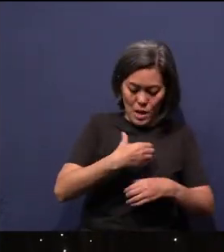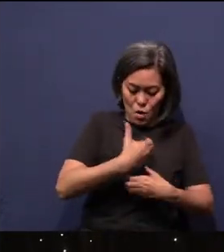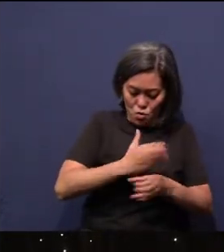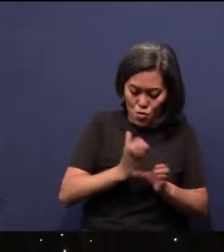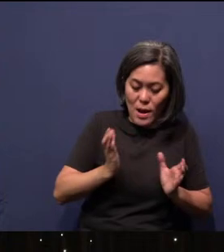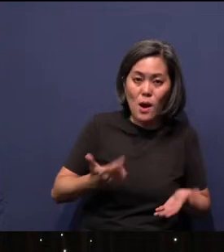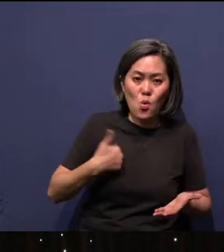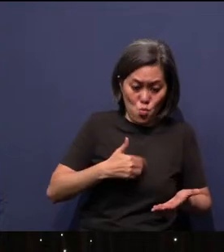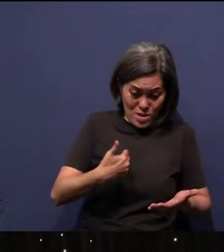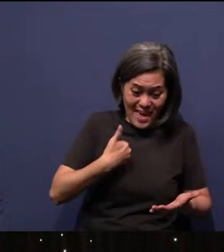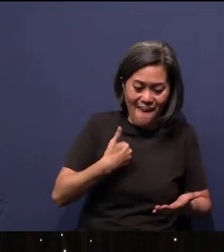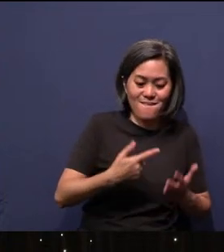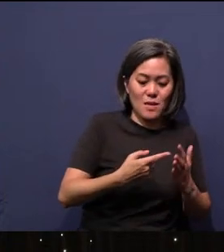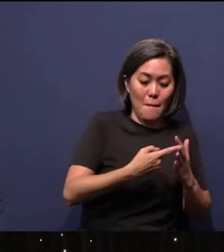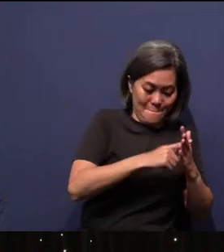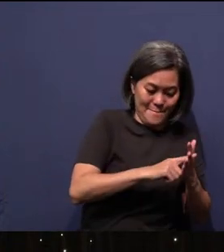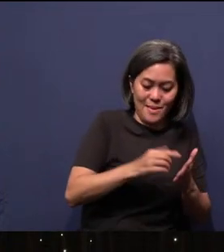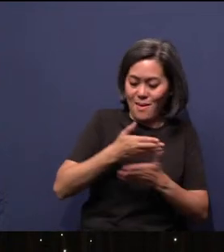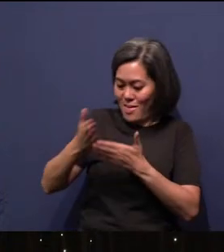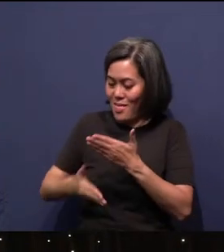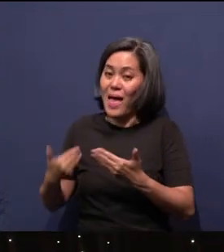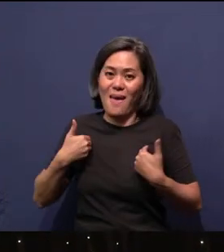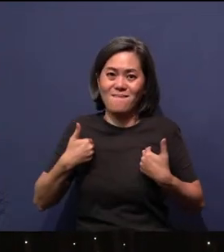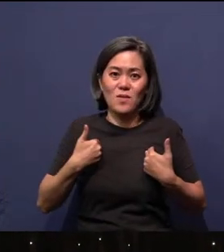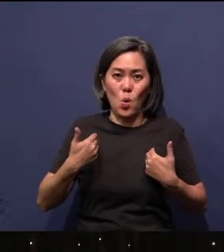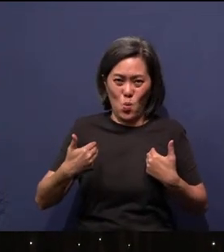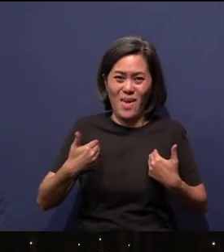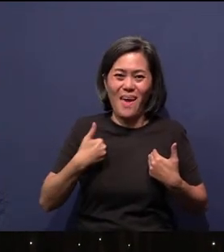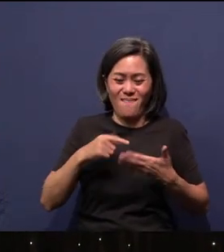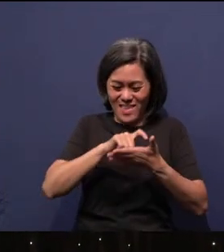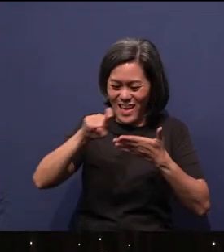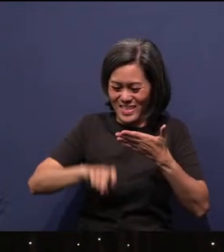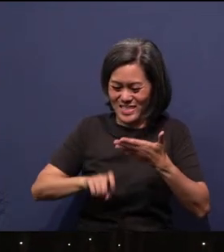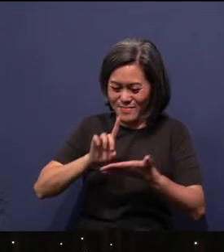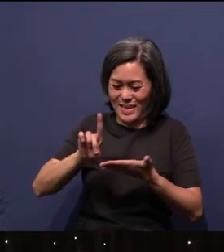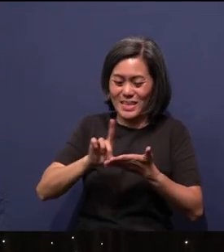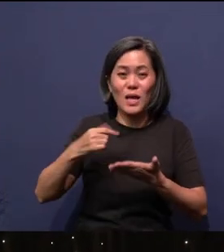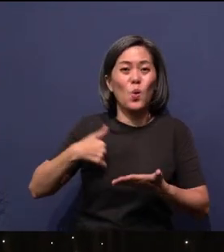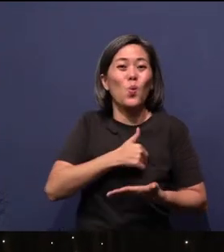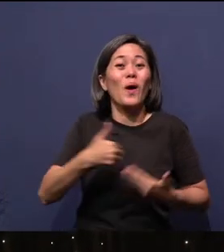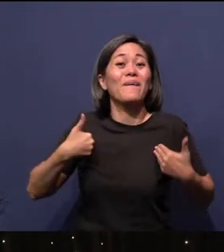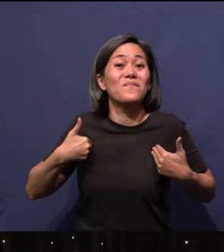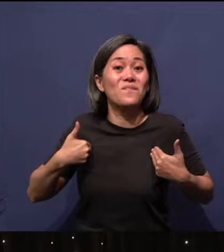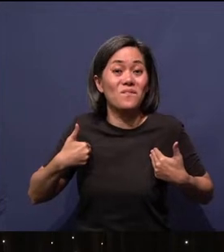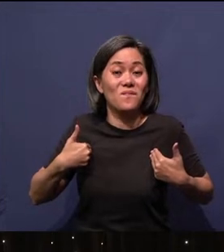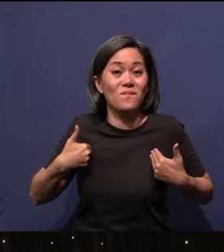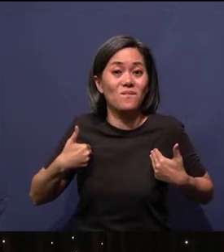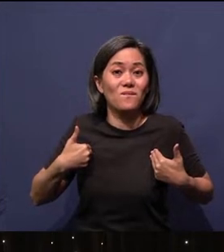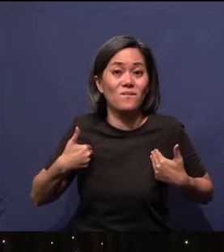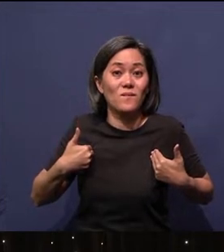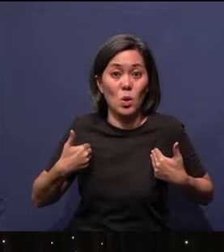we have an end, we have an expiration date. We got a sell-by date, you know.